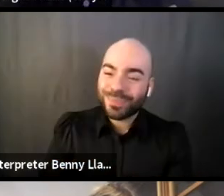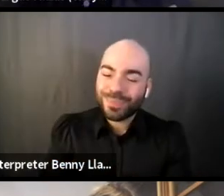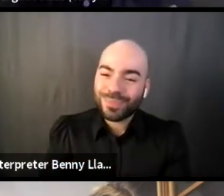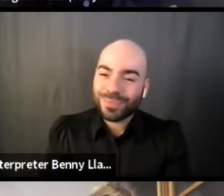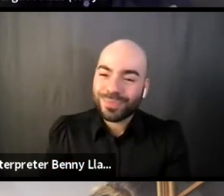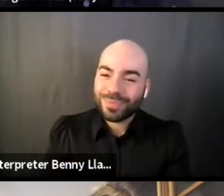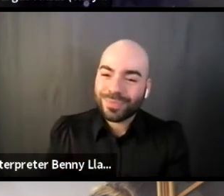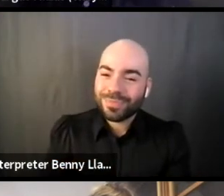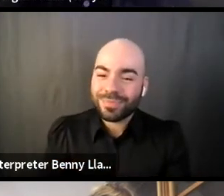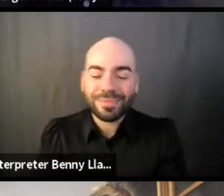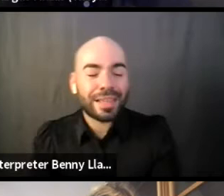Thank you, Whitney.